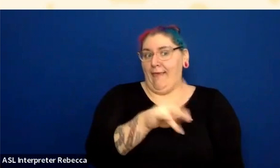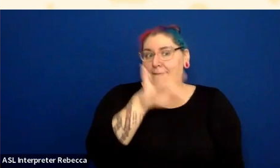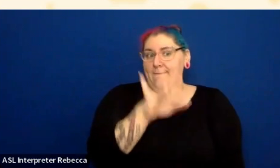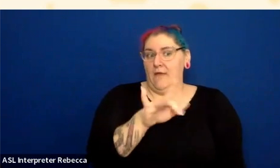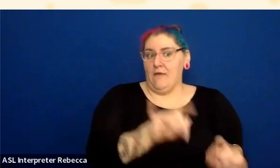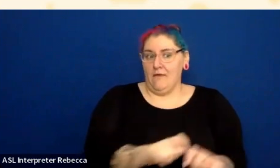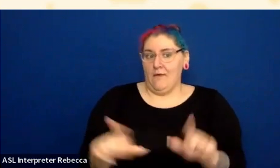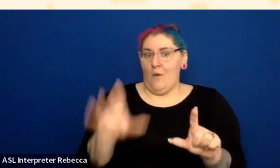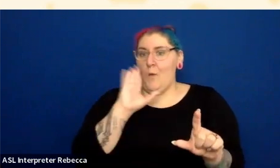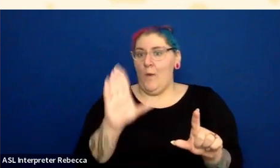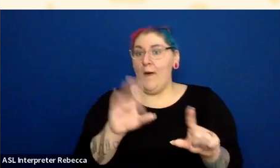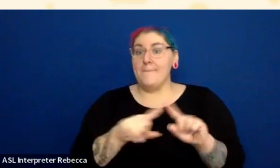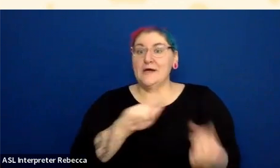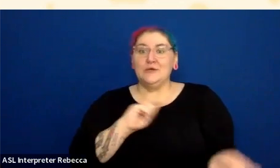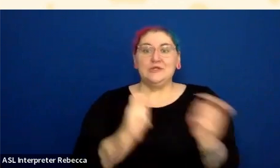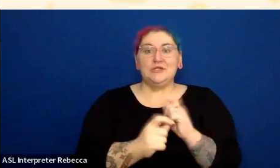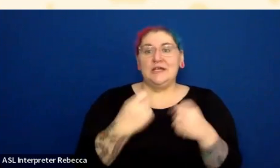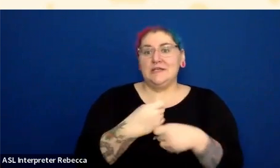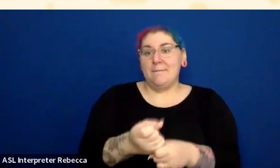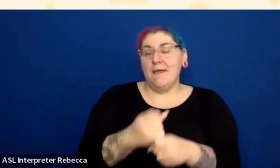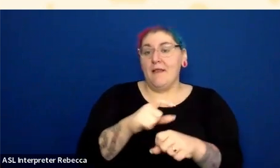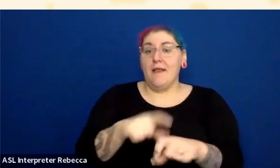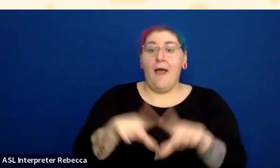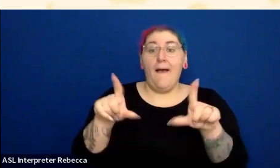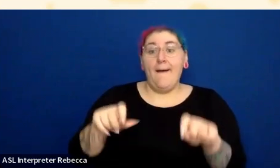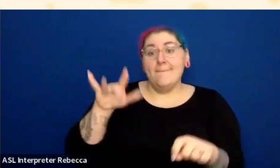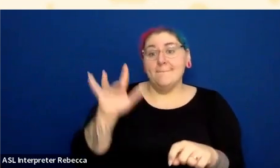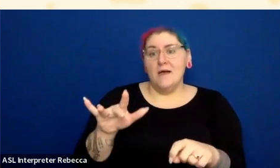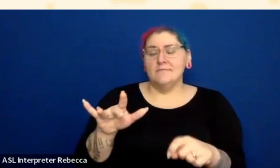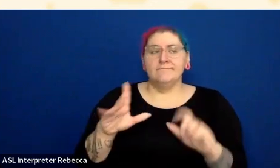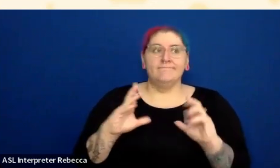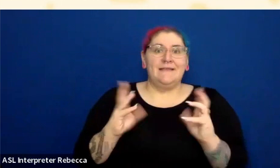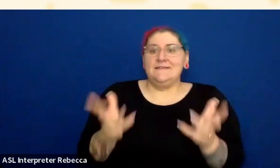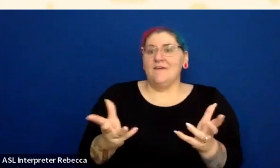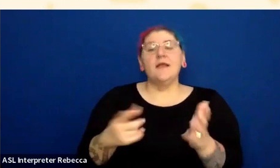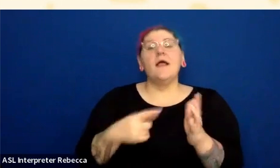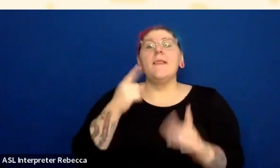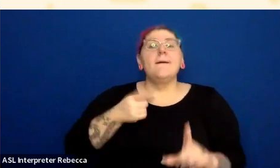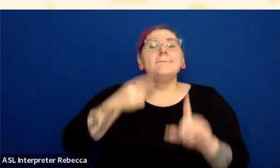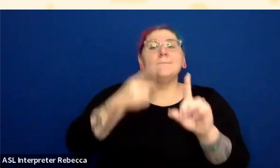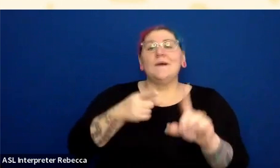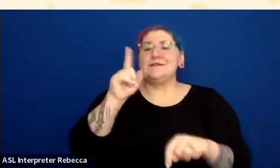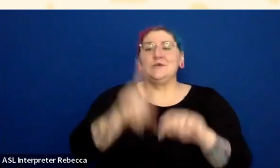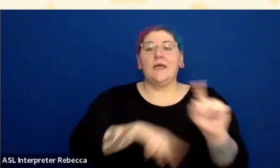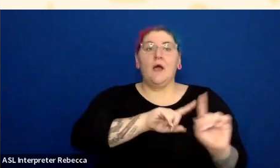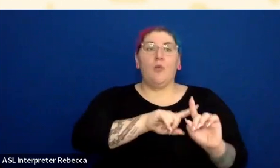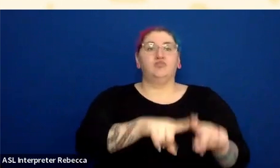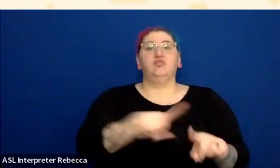That's another example in the question. That's fine too. Really, this is about just not relying on color as the only way to present that.